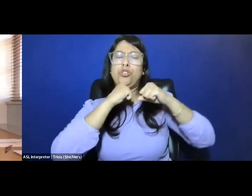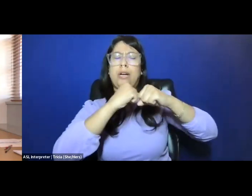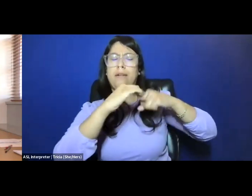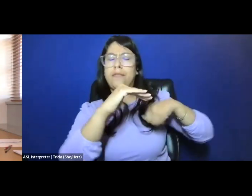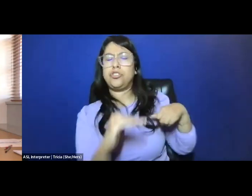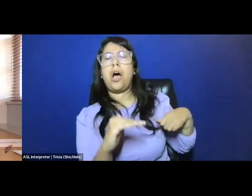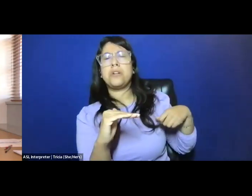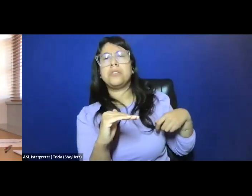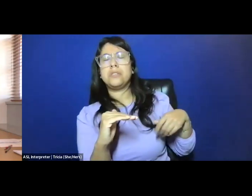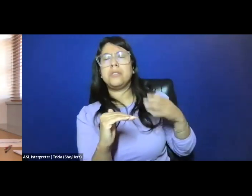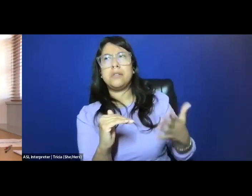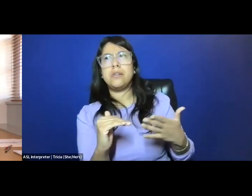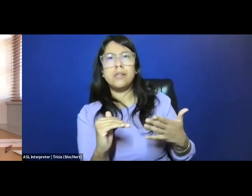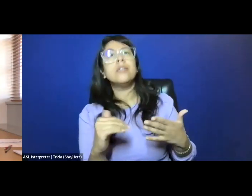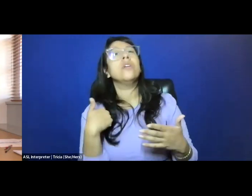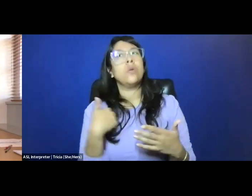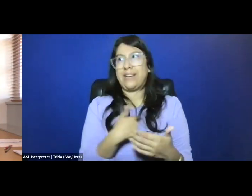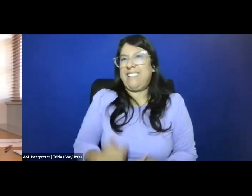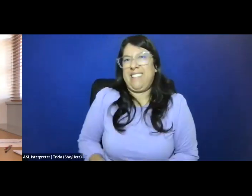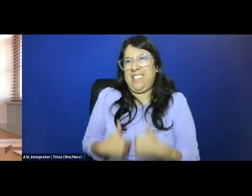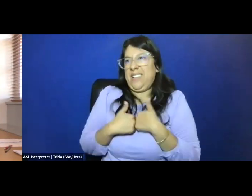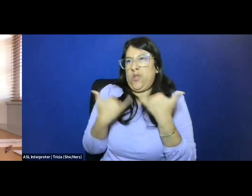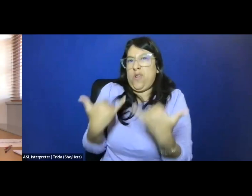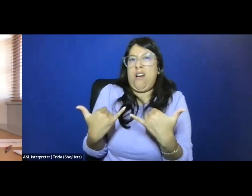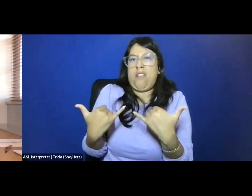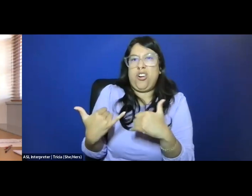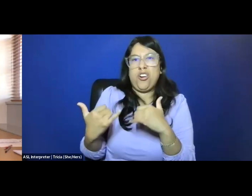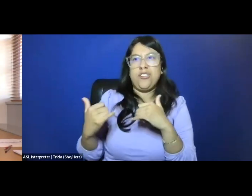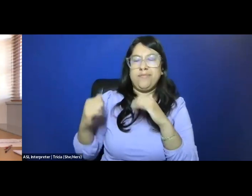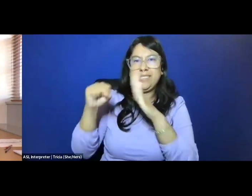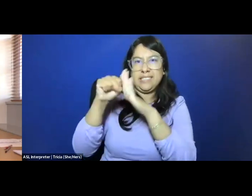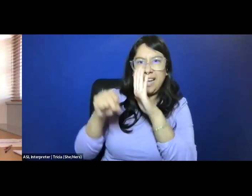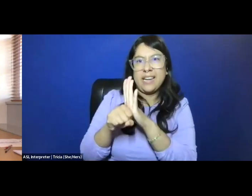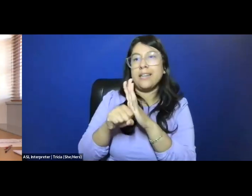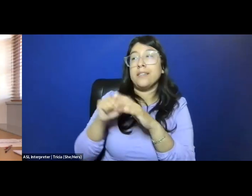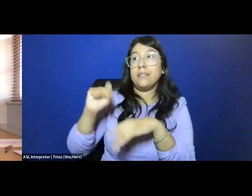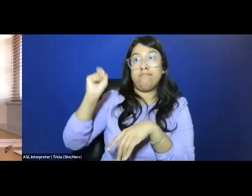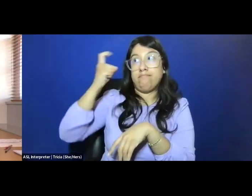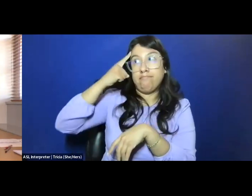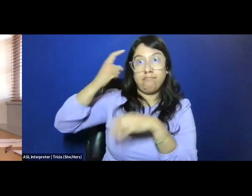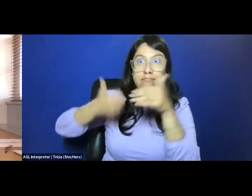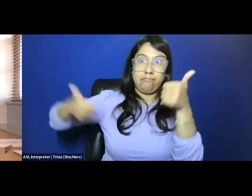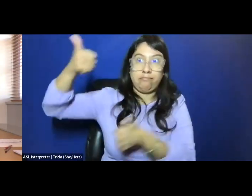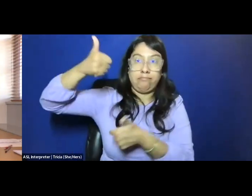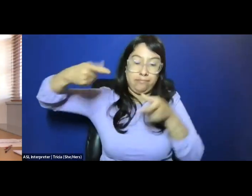we live, you know, under the context of a modern state, an administrative state, a police state,